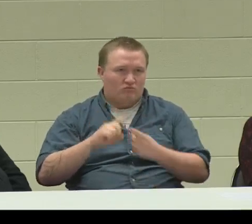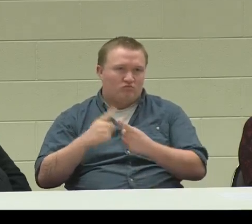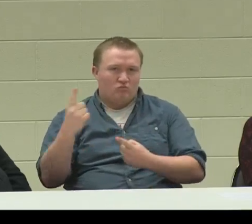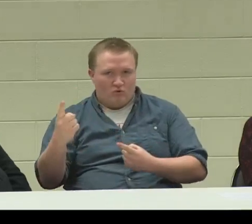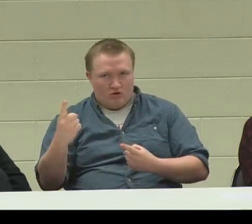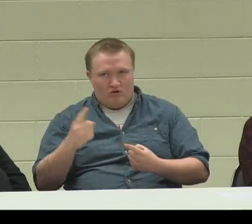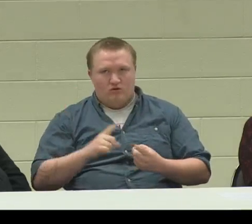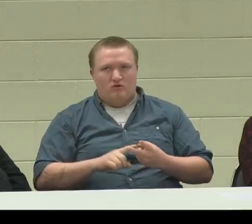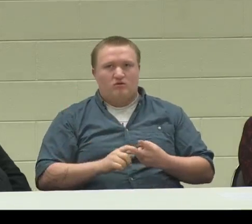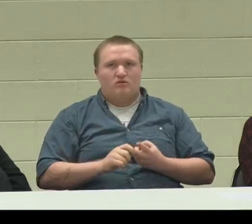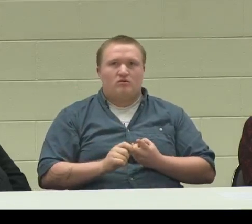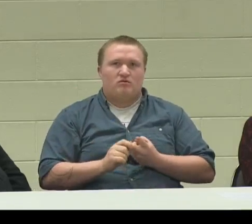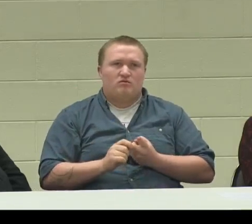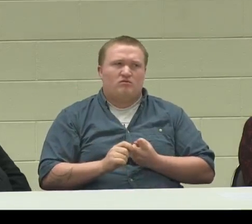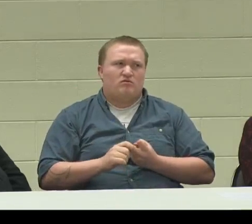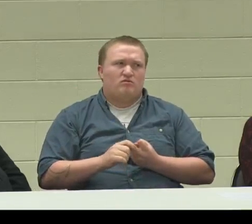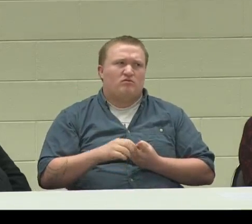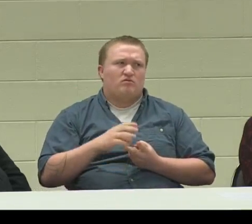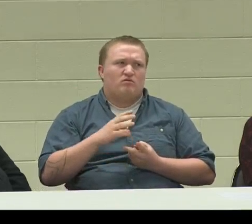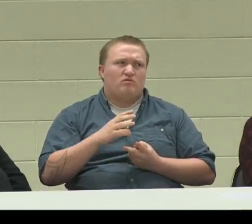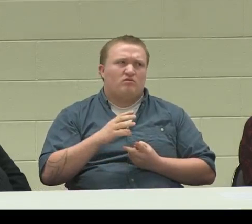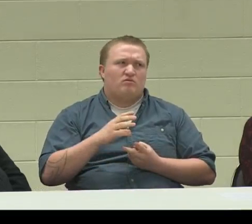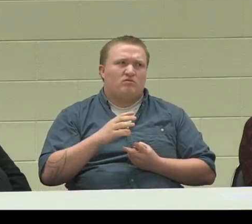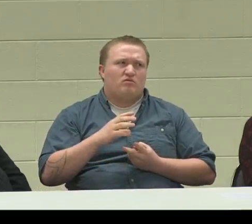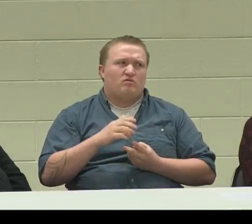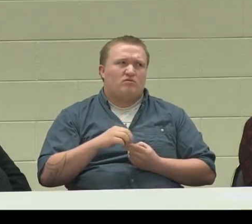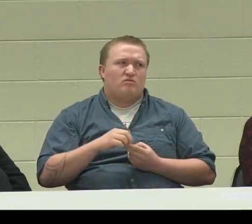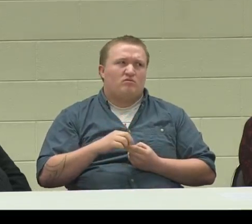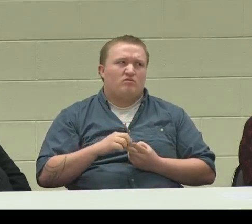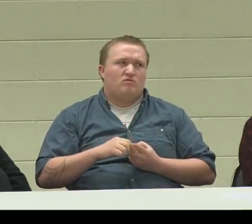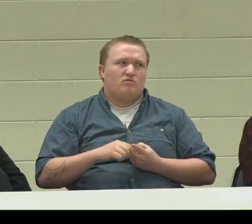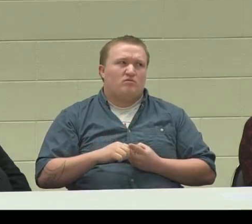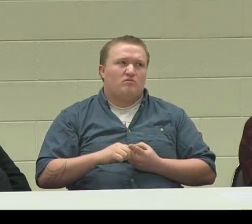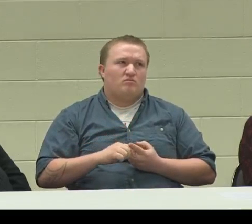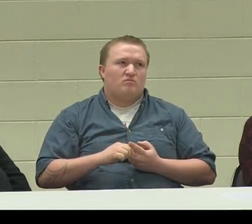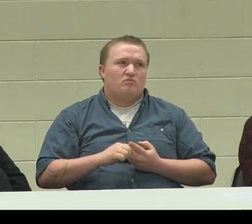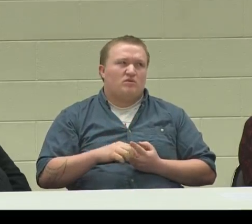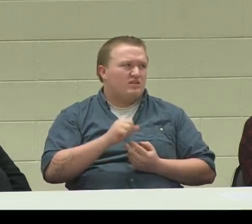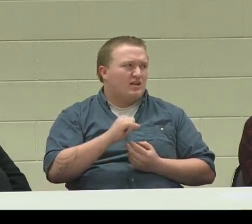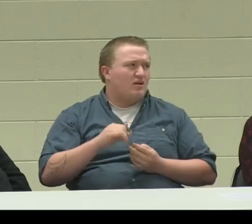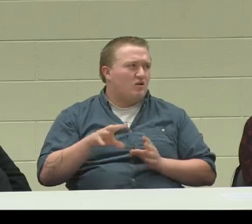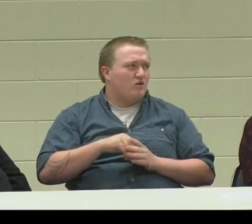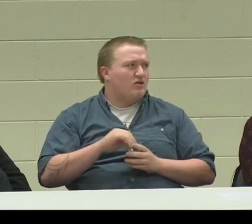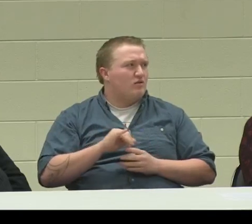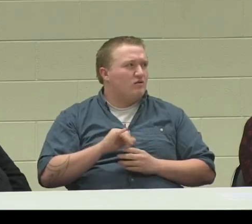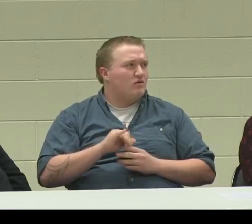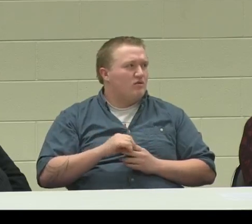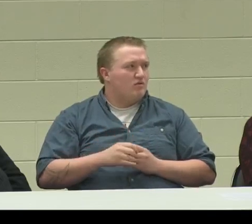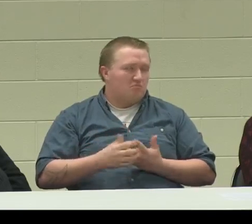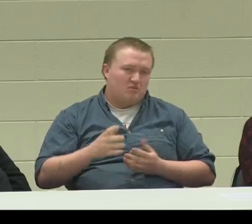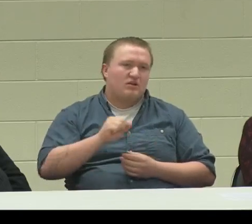I worked with DVR, and I think SSI.